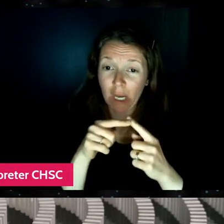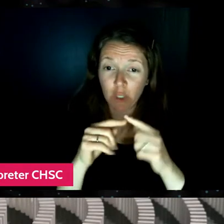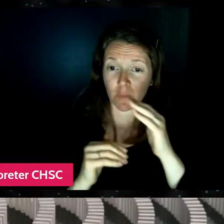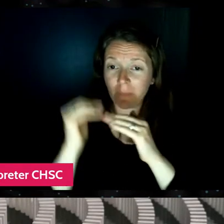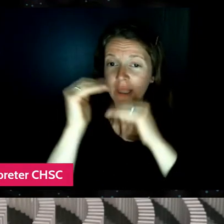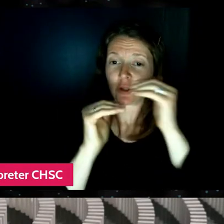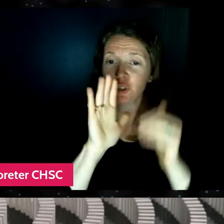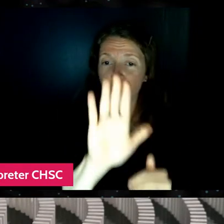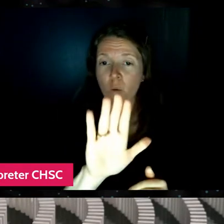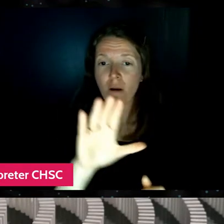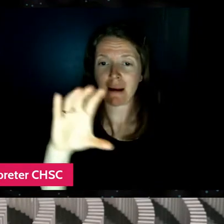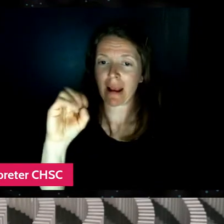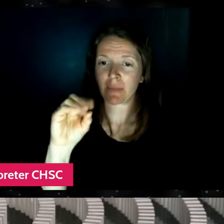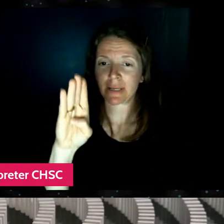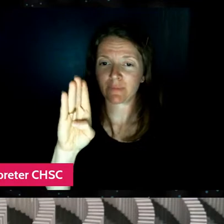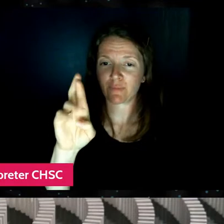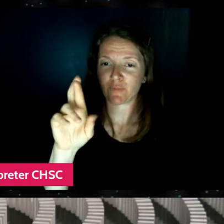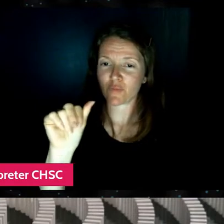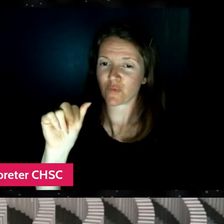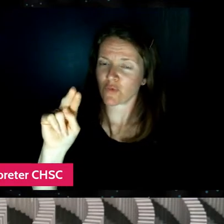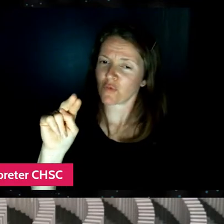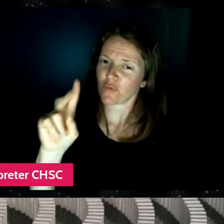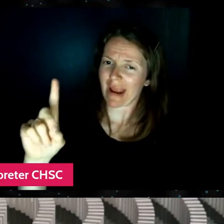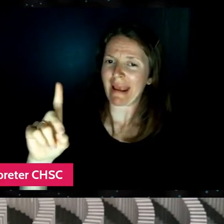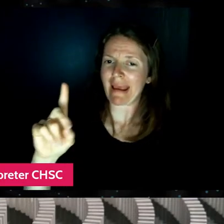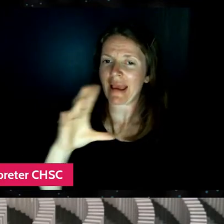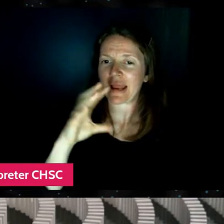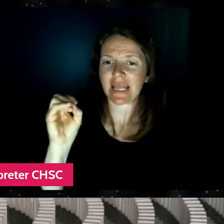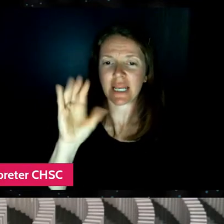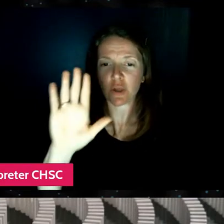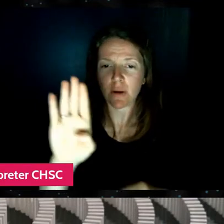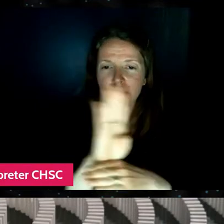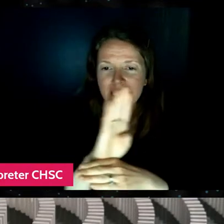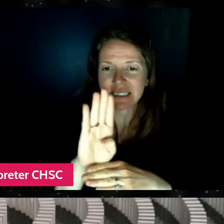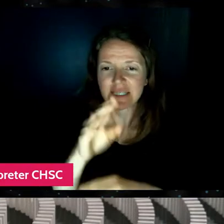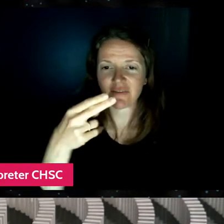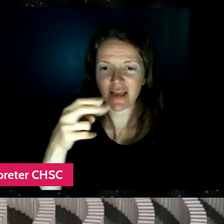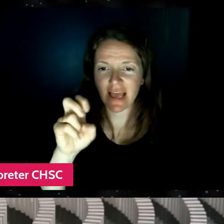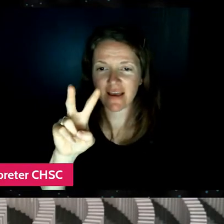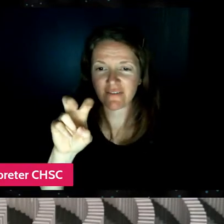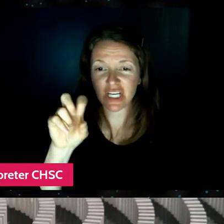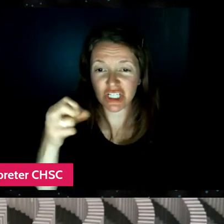and maybe what kind of the business of Hevesh5 is like and what your team is like now?